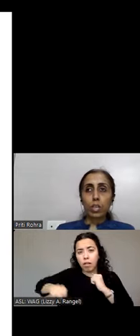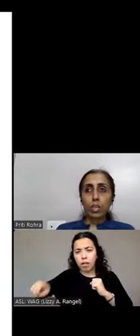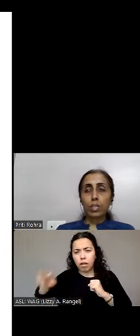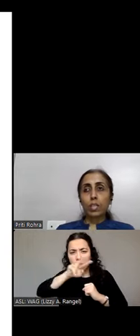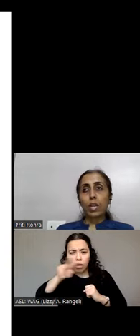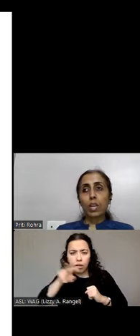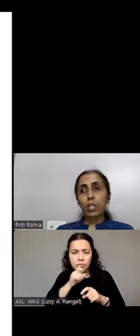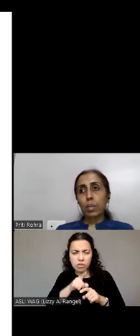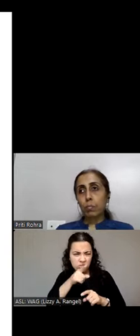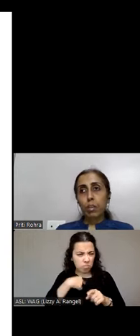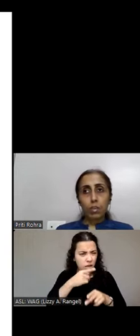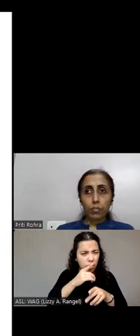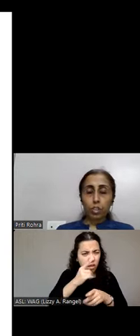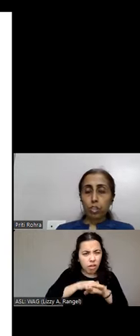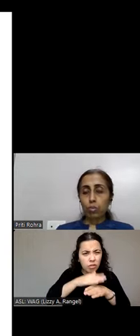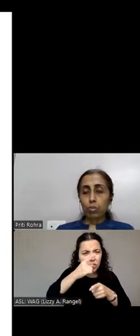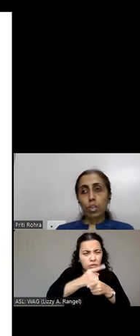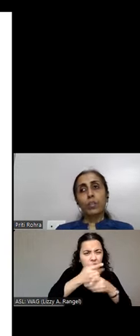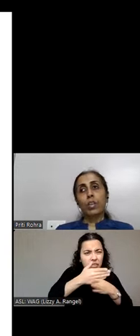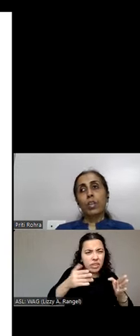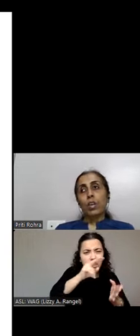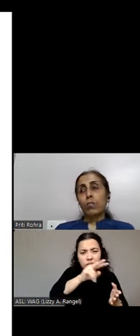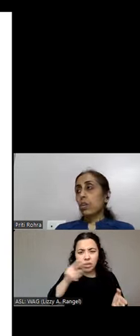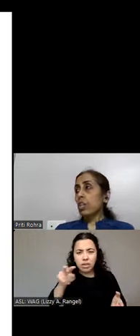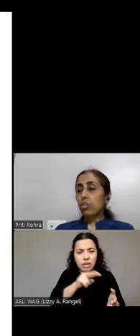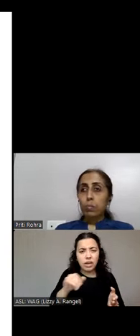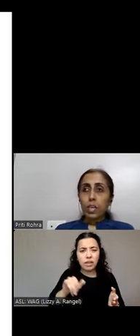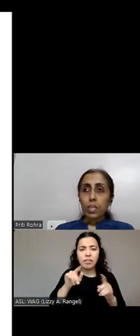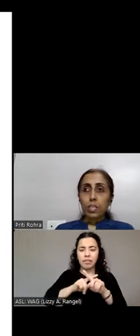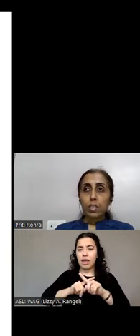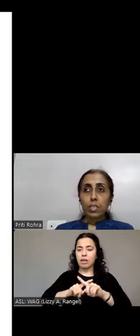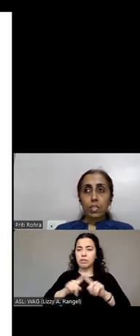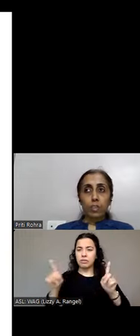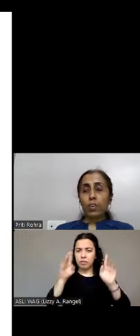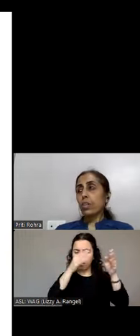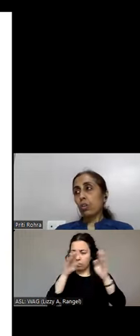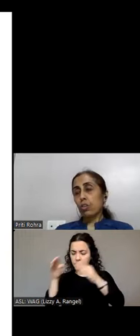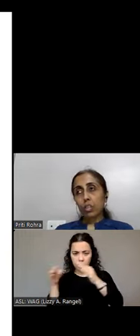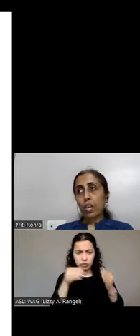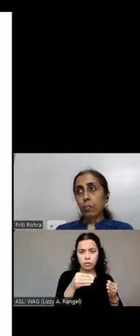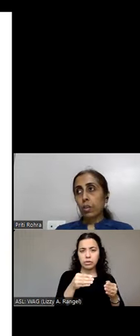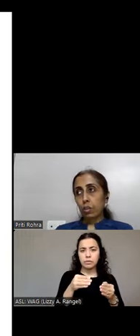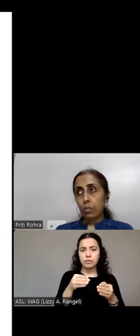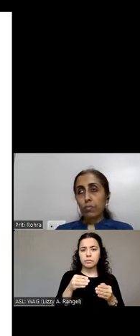it is telling them a different story. What needs to be done is define a logical tabbing order such